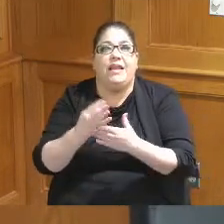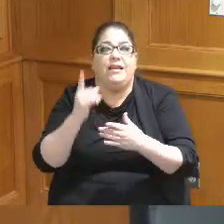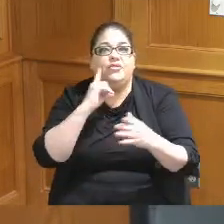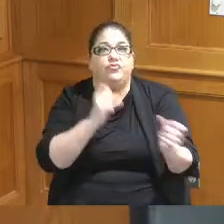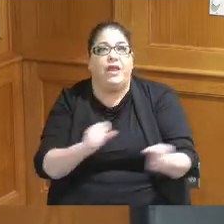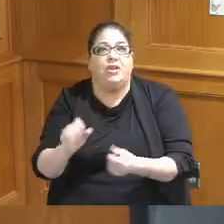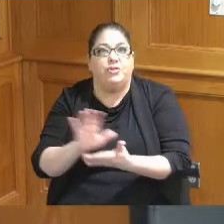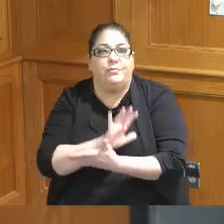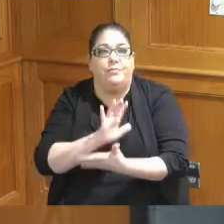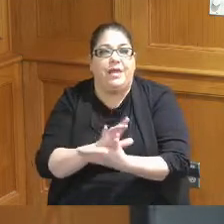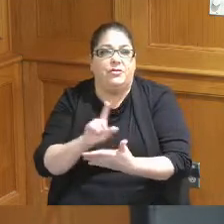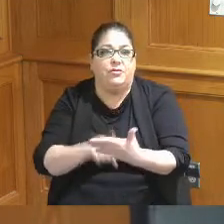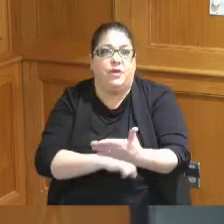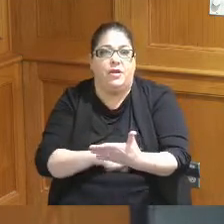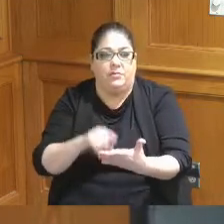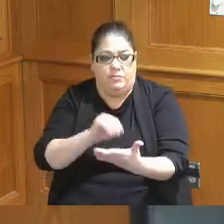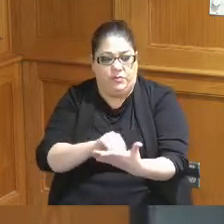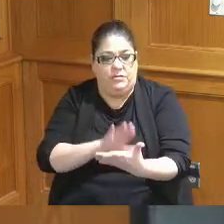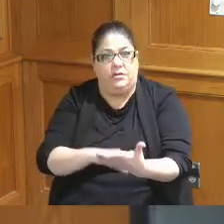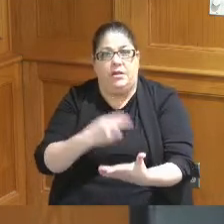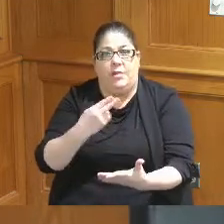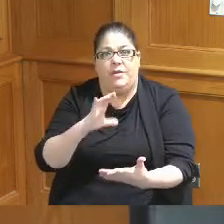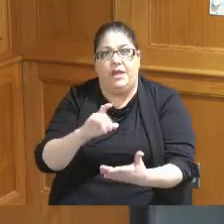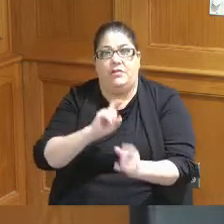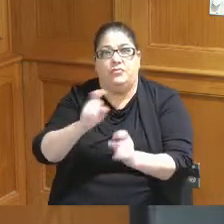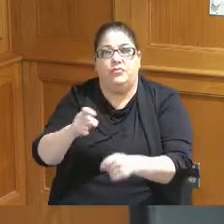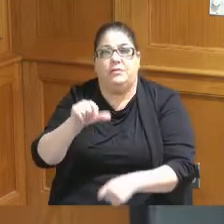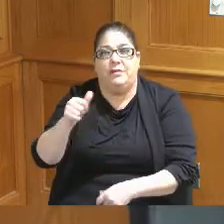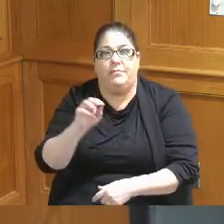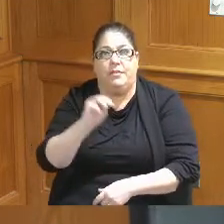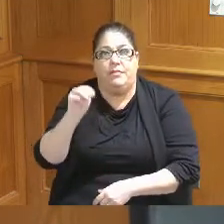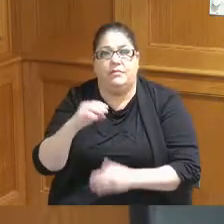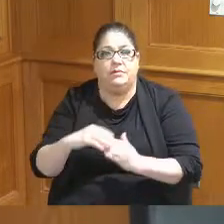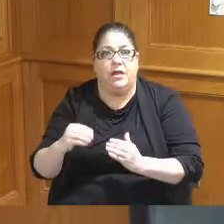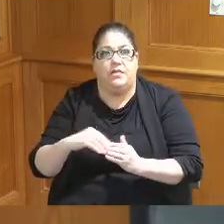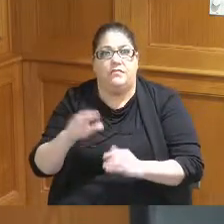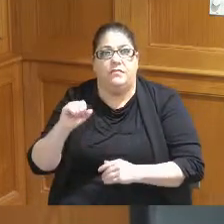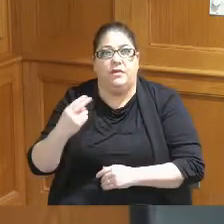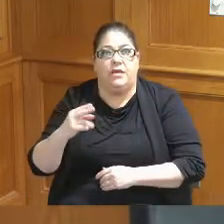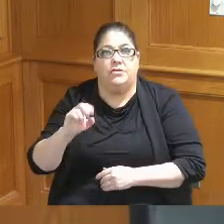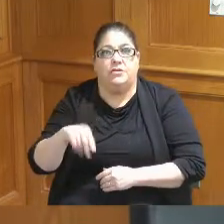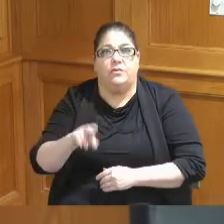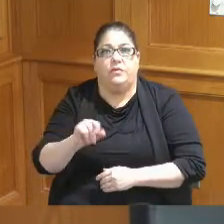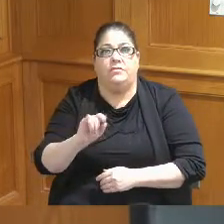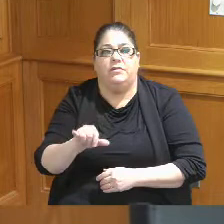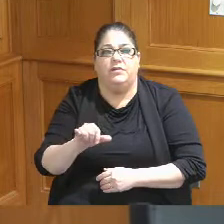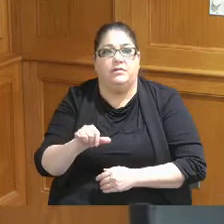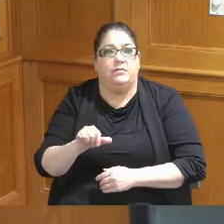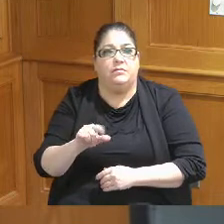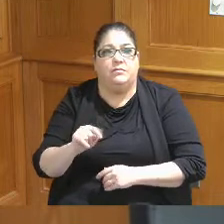you put Hamilton County contributes 10 million dollars as cash Equity but then in the meeting